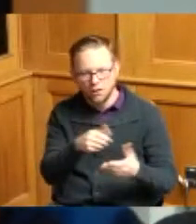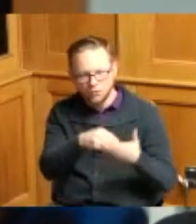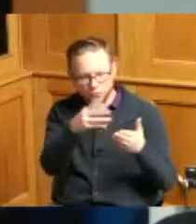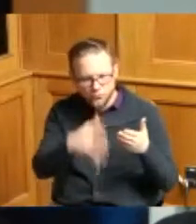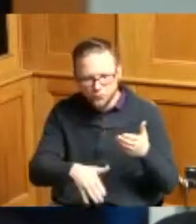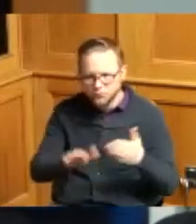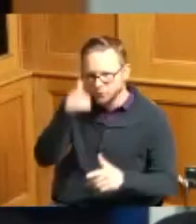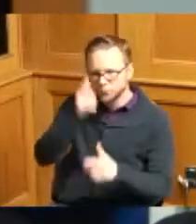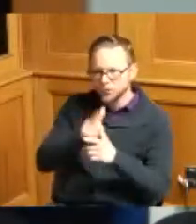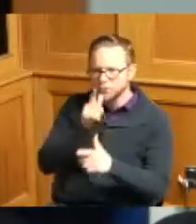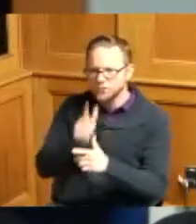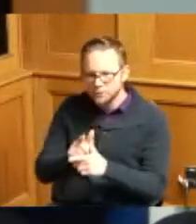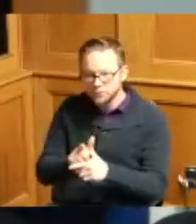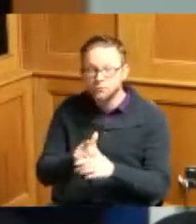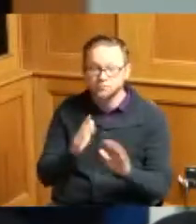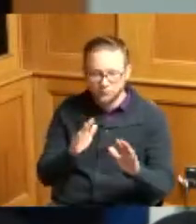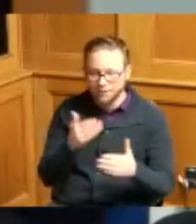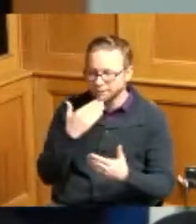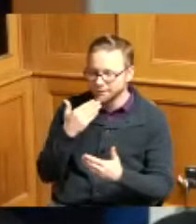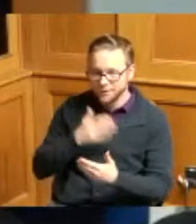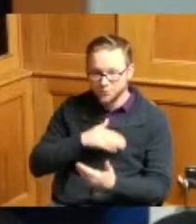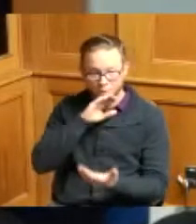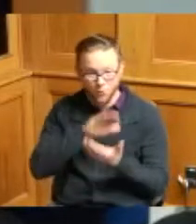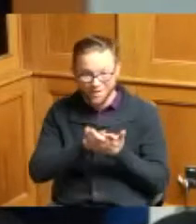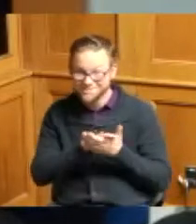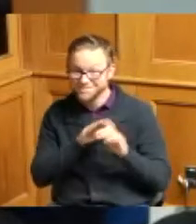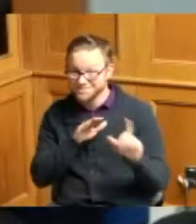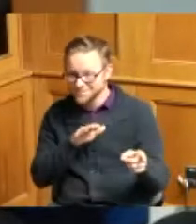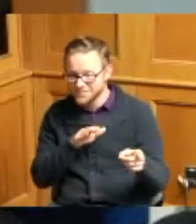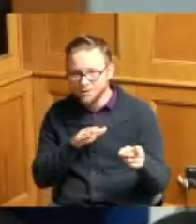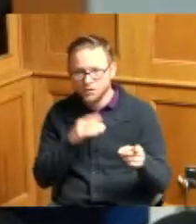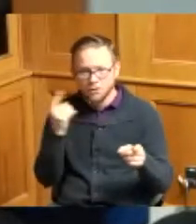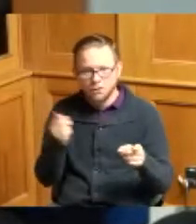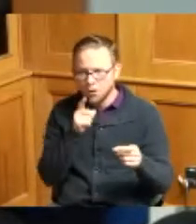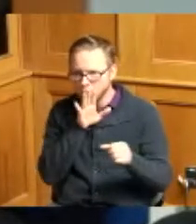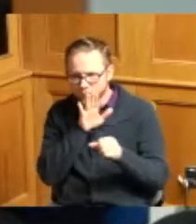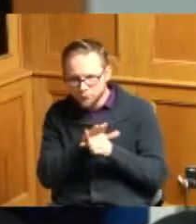thank you to my wife for making sure that he's always doing what he needs to do